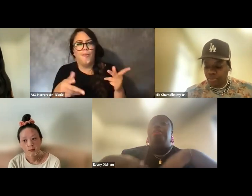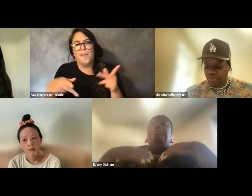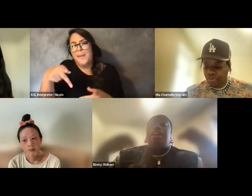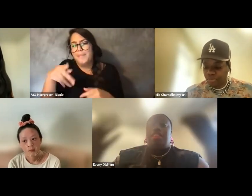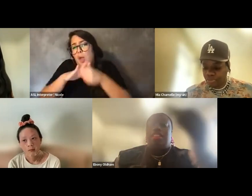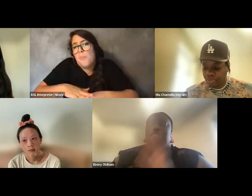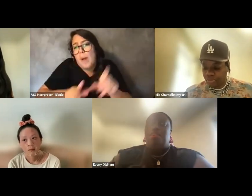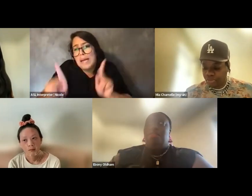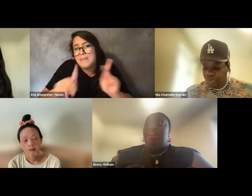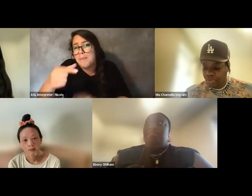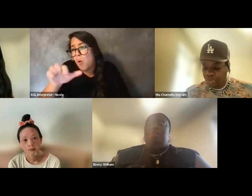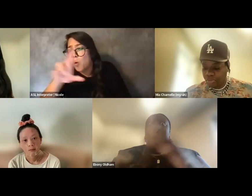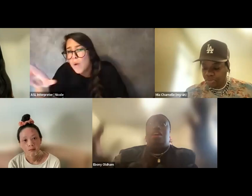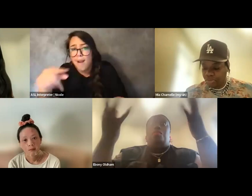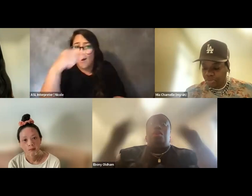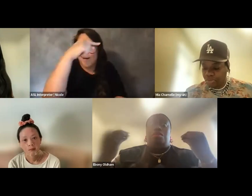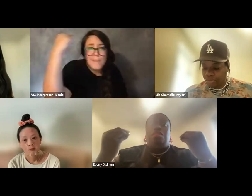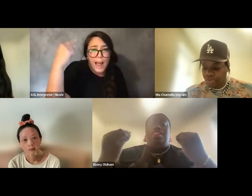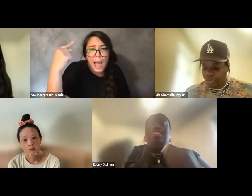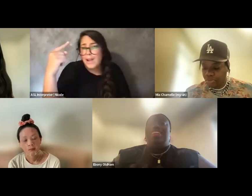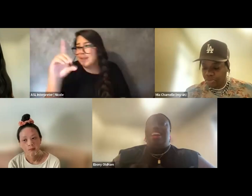But I think this cohort has really been like, "Whoa, yeah."